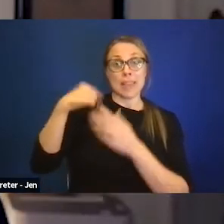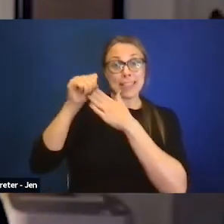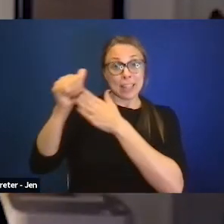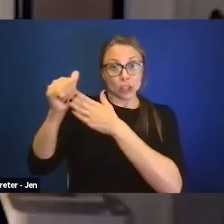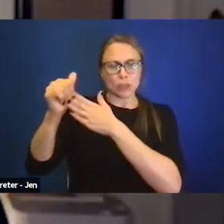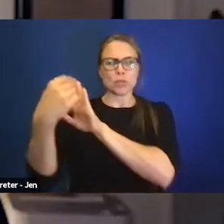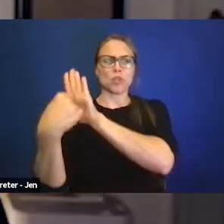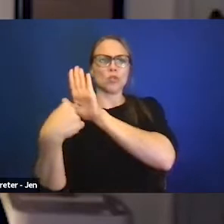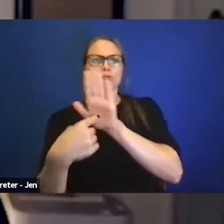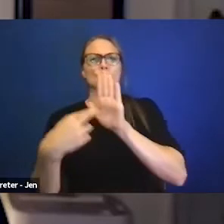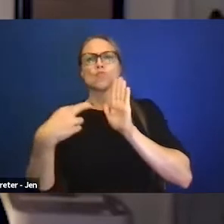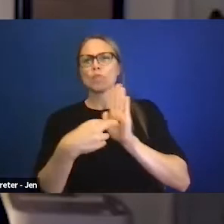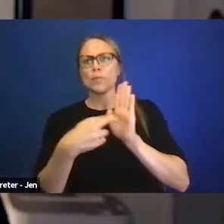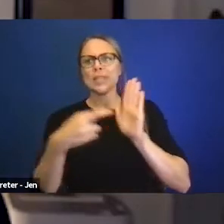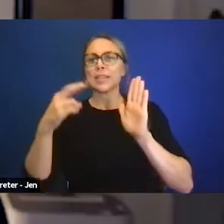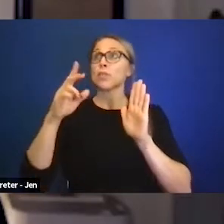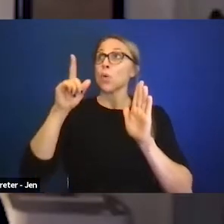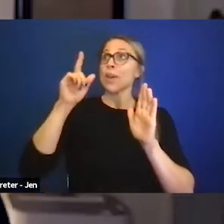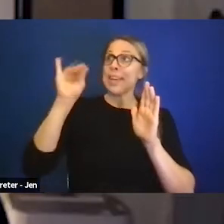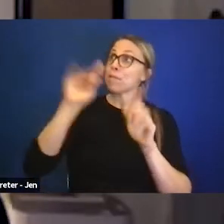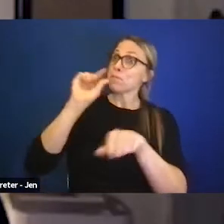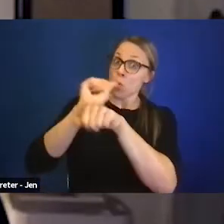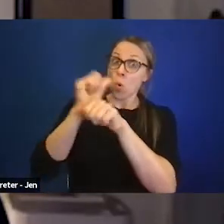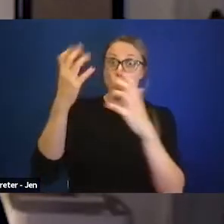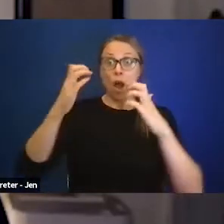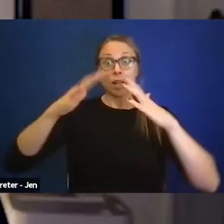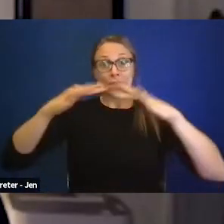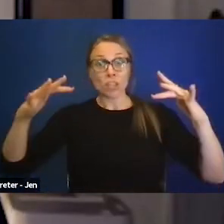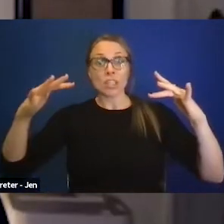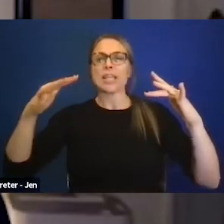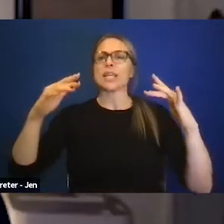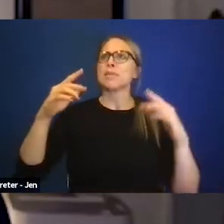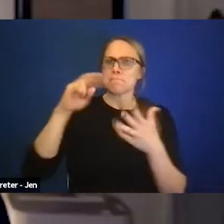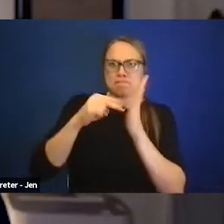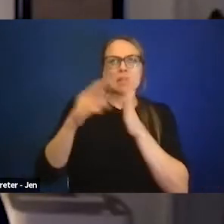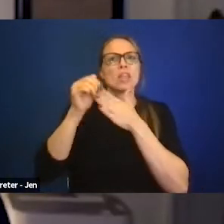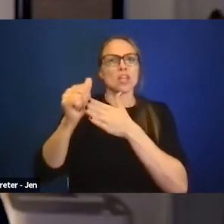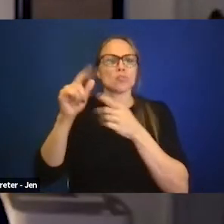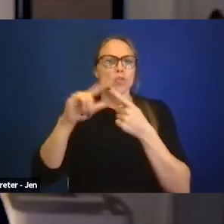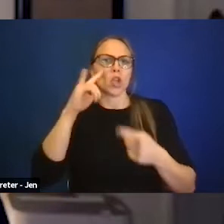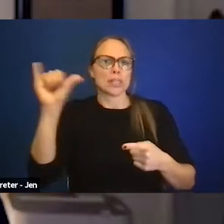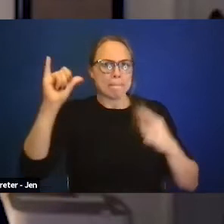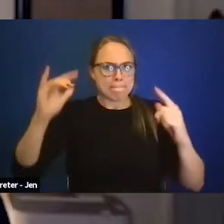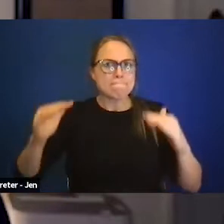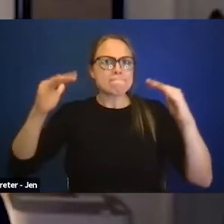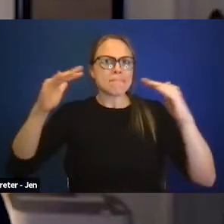of the diversity you're trying to advance is very meaningful. Just talking about things without being able